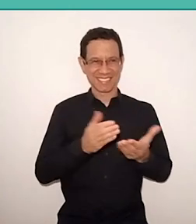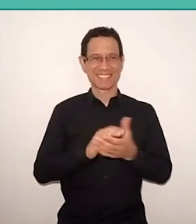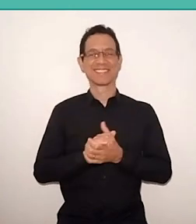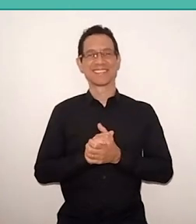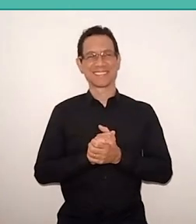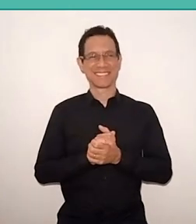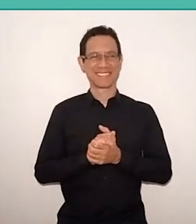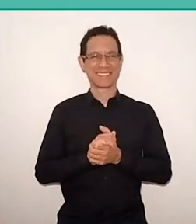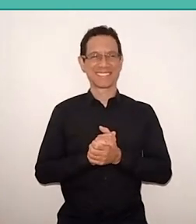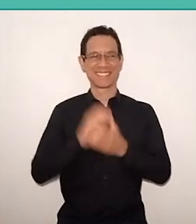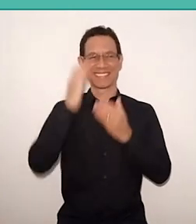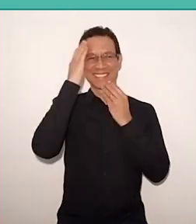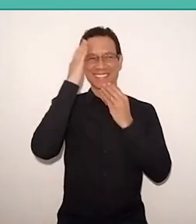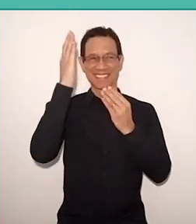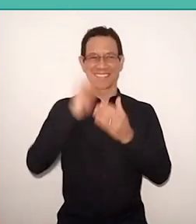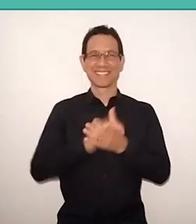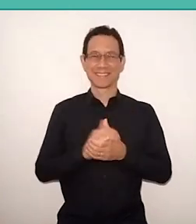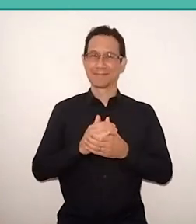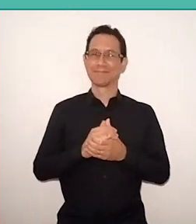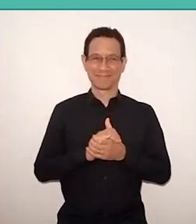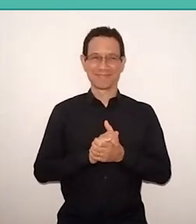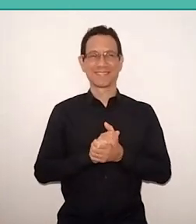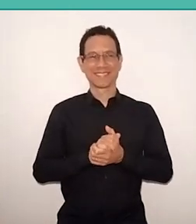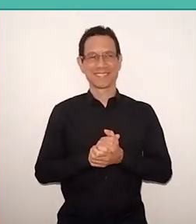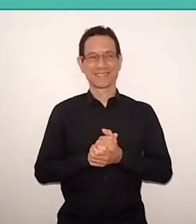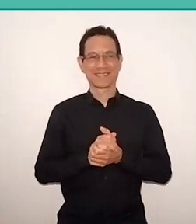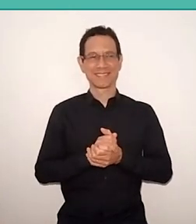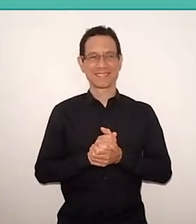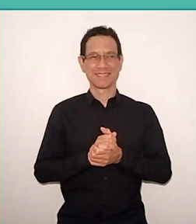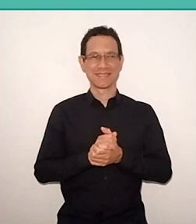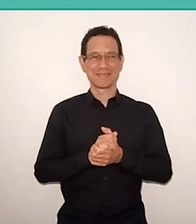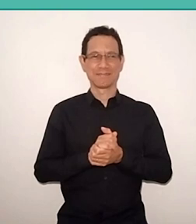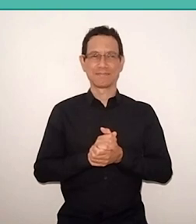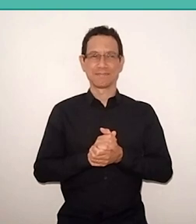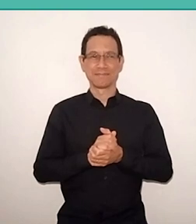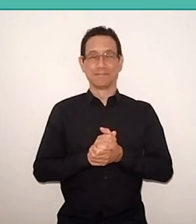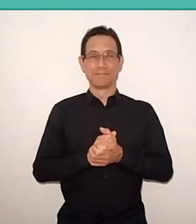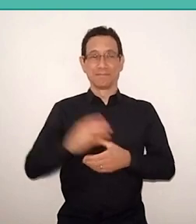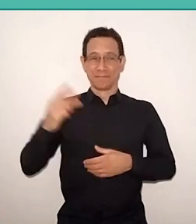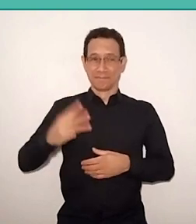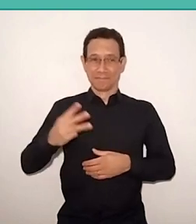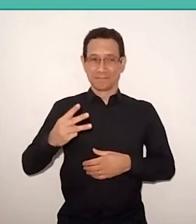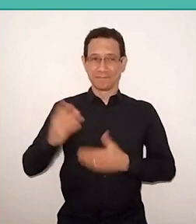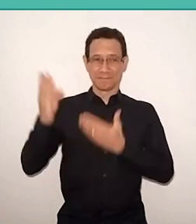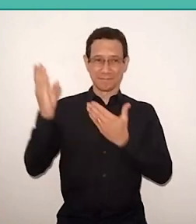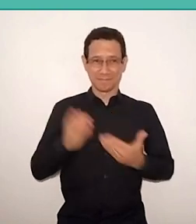Thank you very much. My pleasure. And our third guest for this conversation